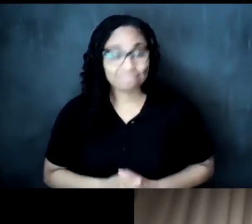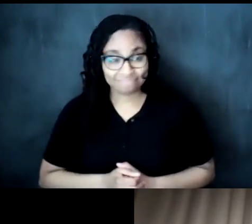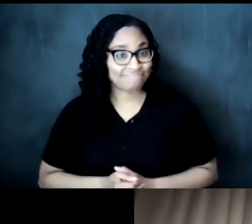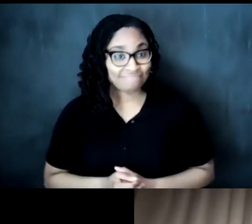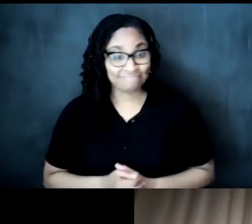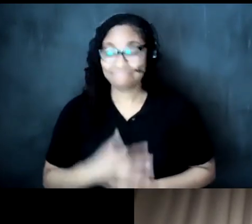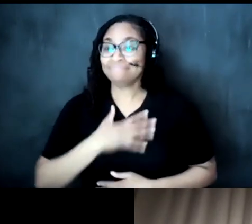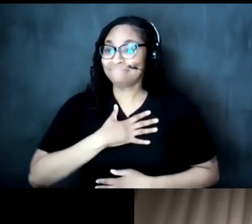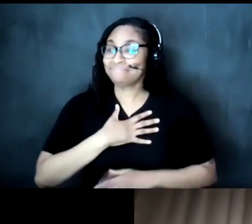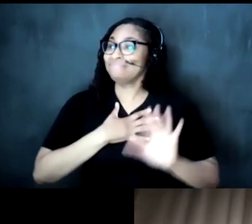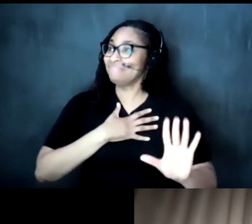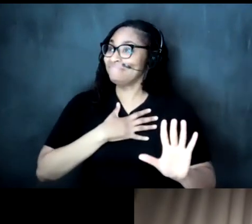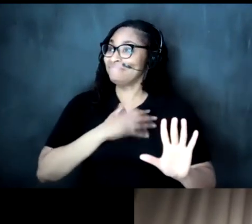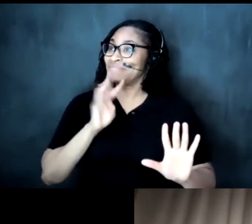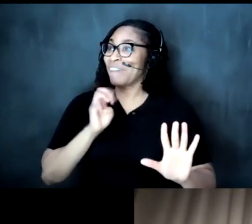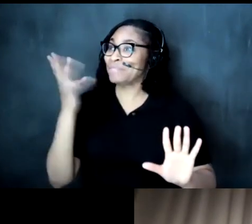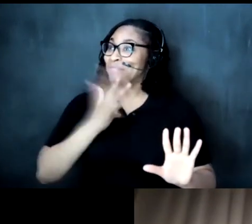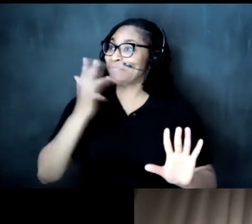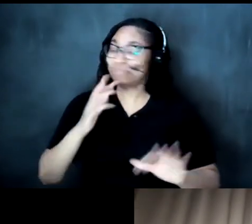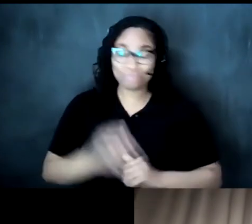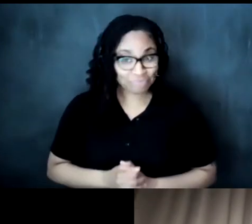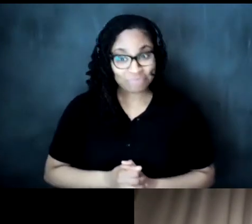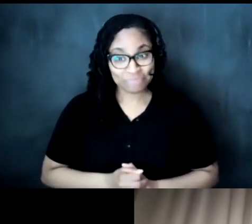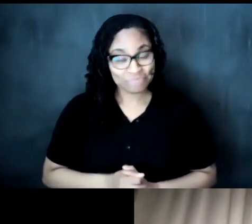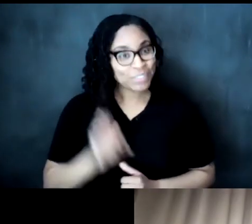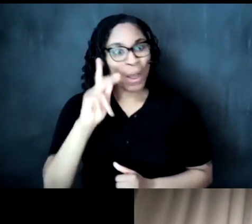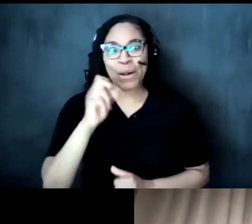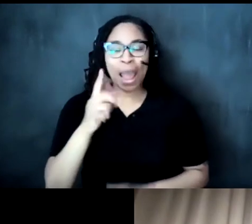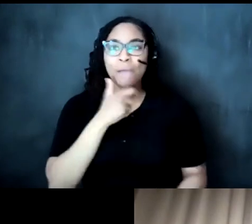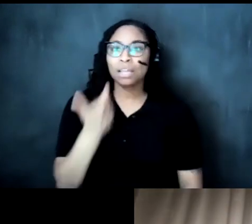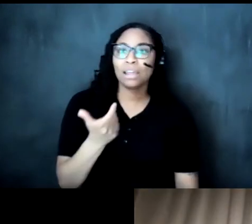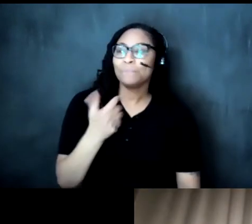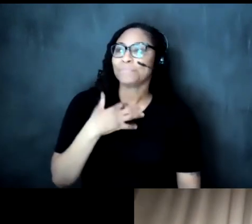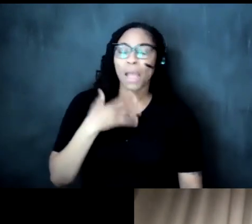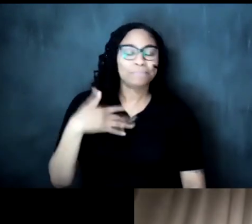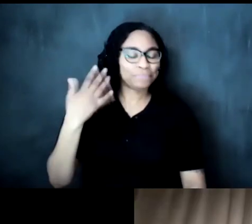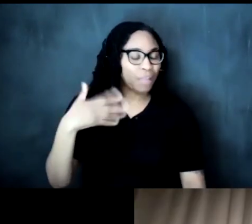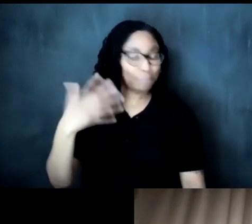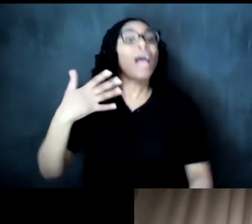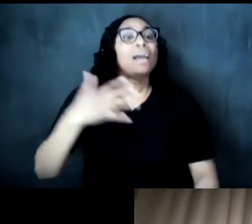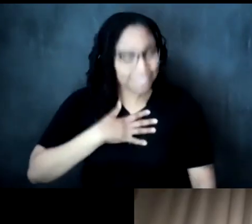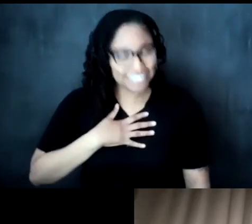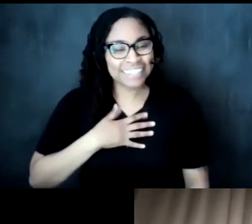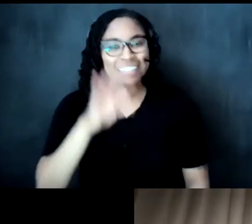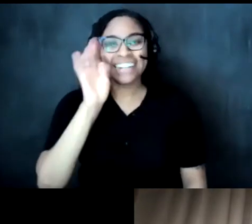wow okay i was last lost for worse there um absolutely amazing gloria thank you so